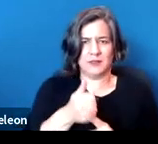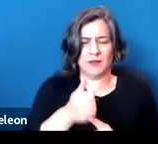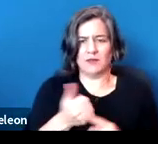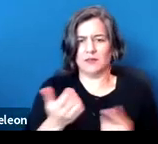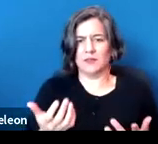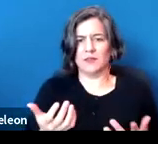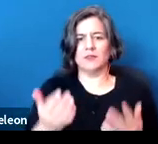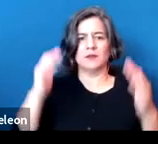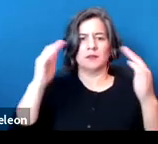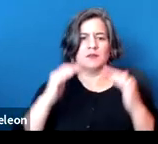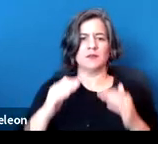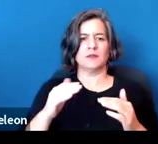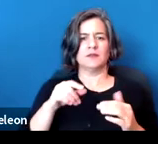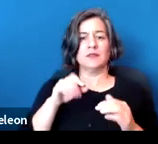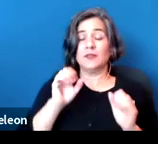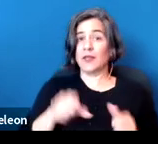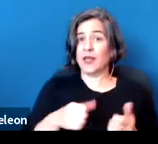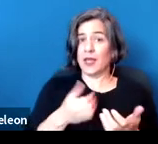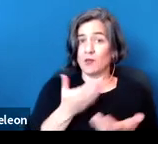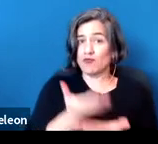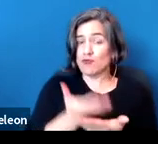And then, of course, this itself can be proven by showing